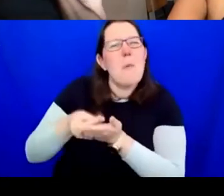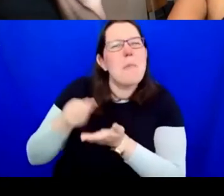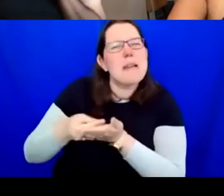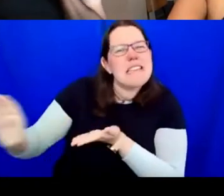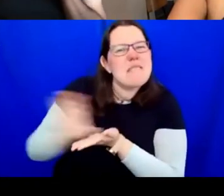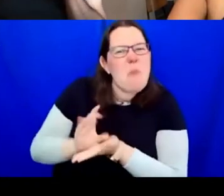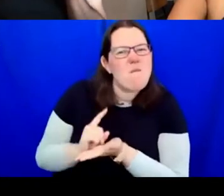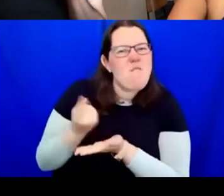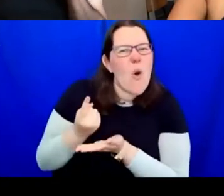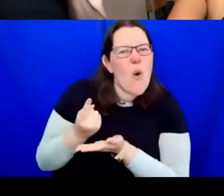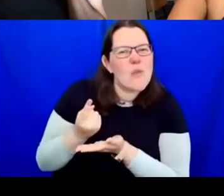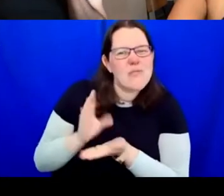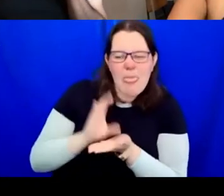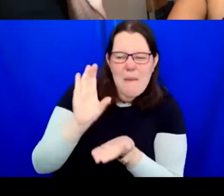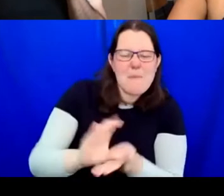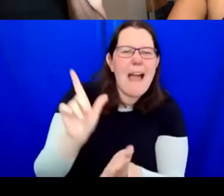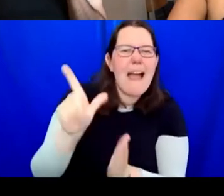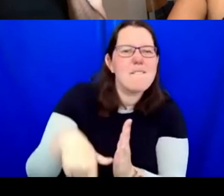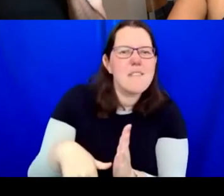So, one thing we do at MAC AIDAN: Wrap it up, Deb, please.